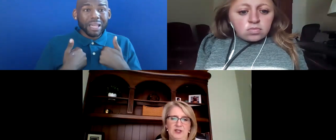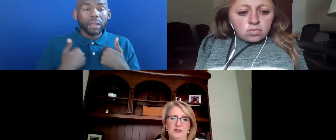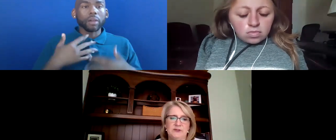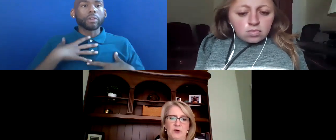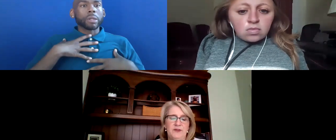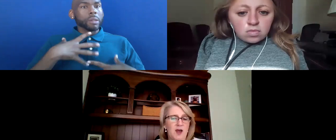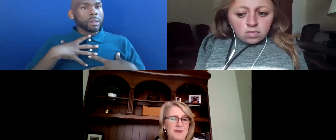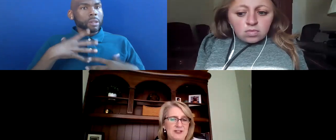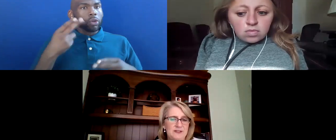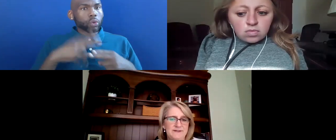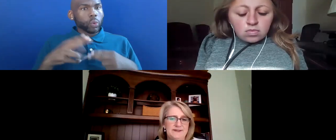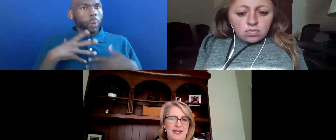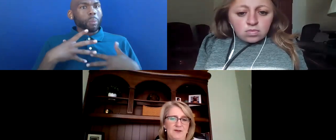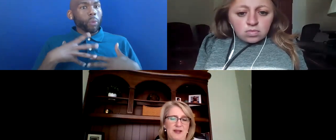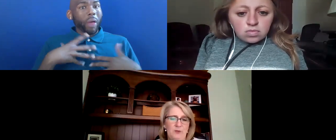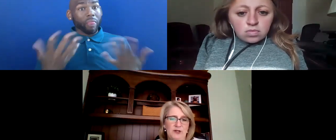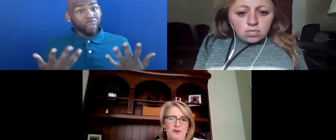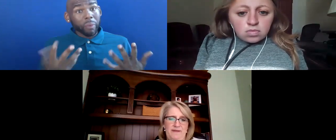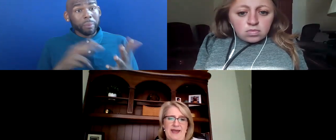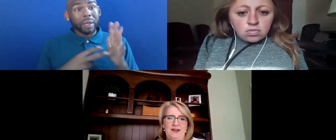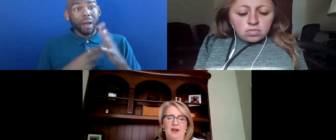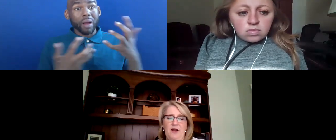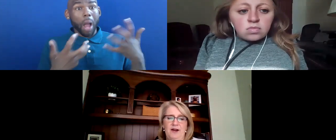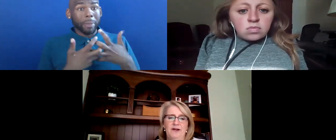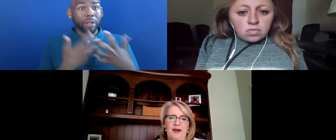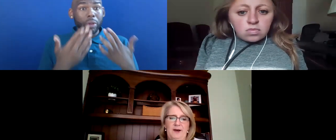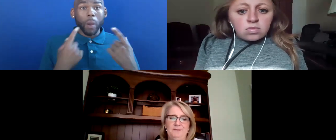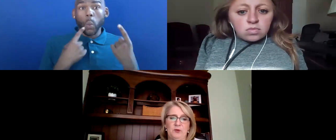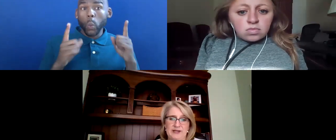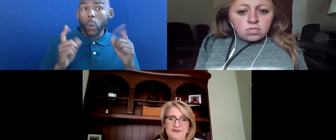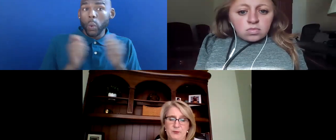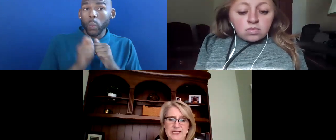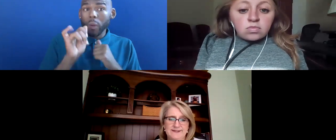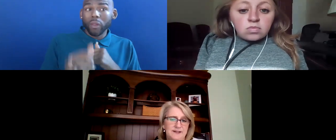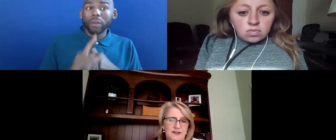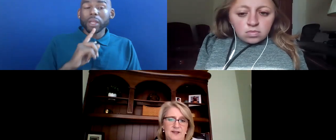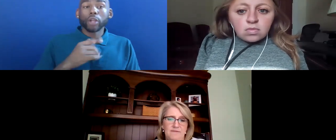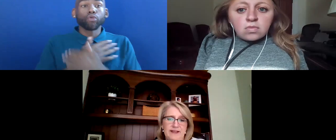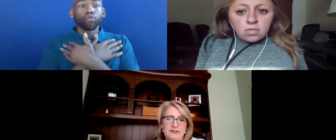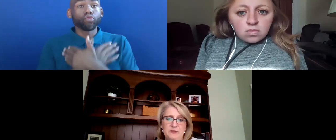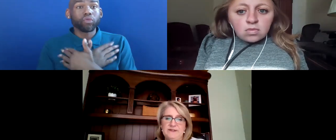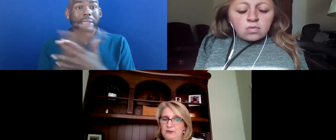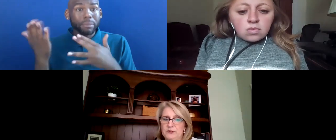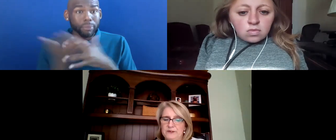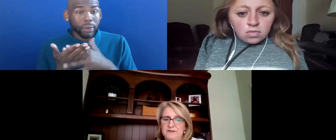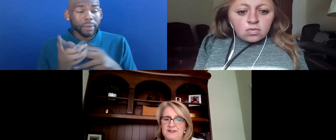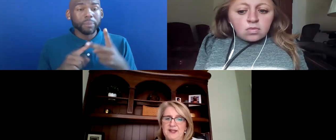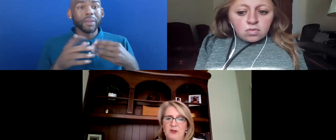SO, IN ACCOMMODATIONS THAT MIGHT WORK WITH THAT ARE REST BREAKS, FLEXIBLE SCHEDULES AND